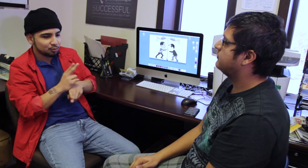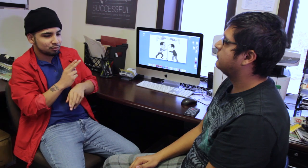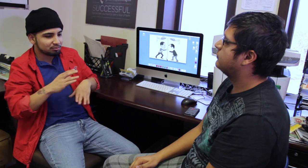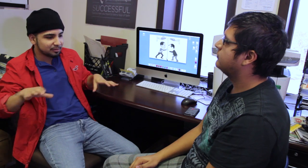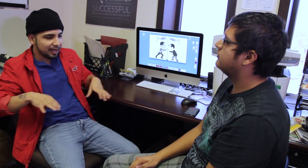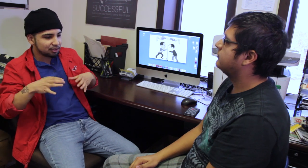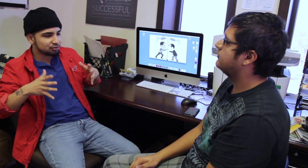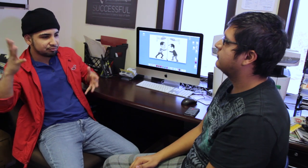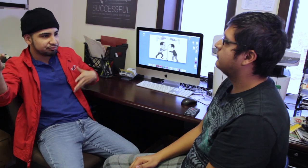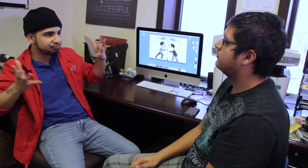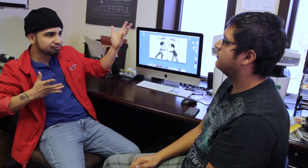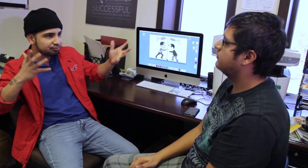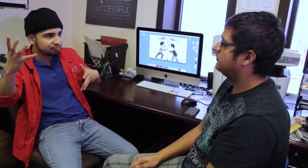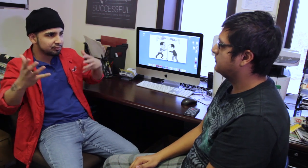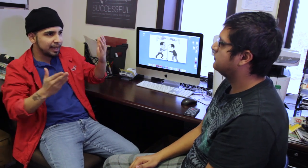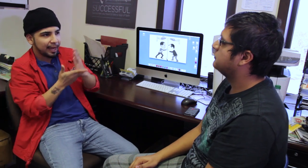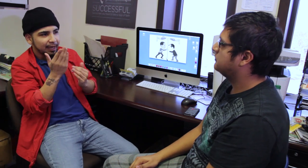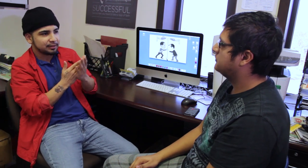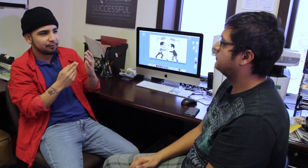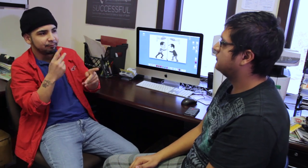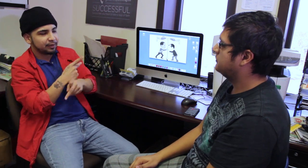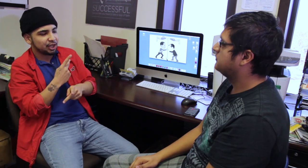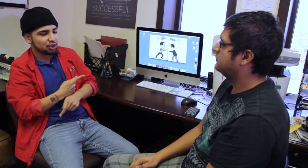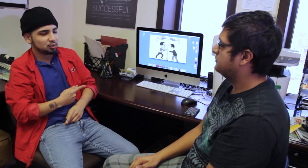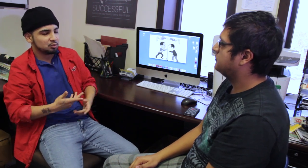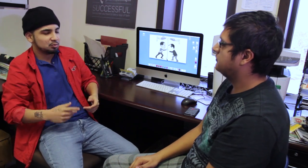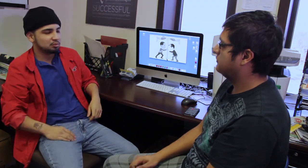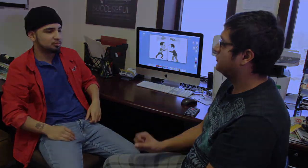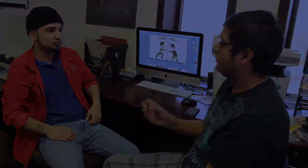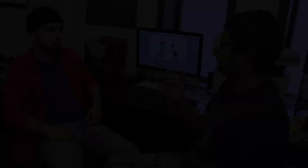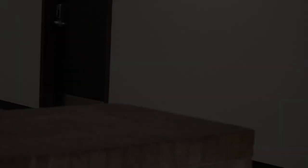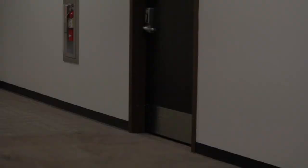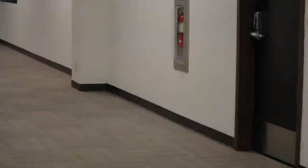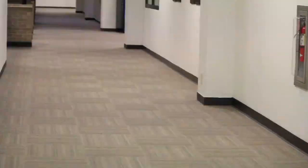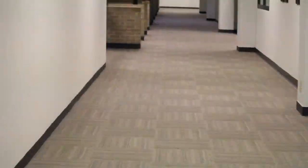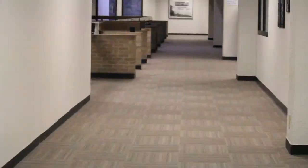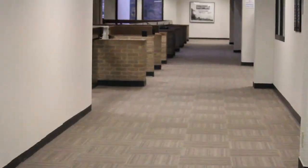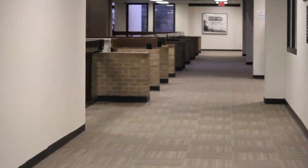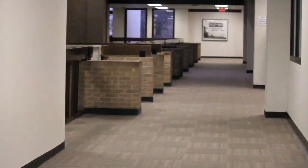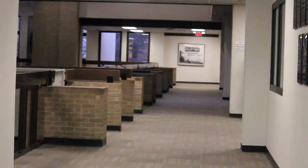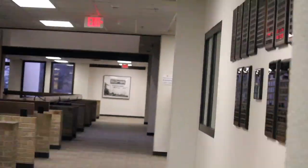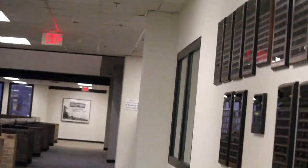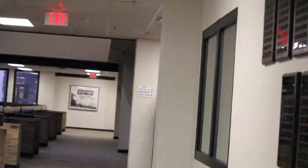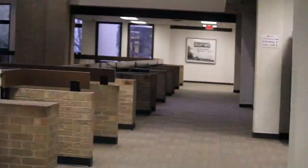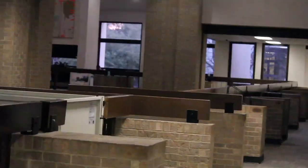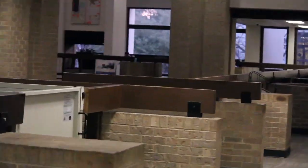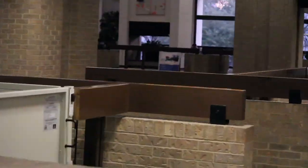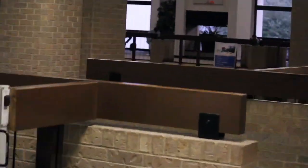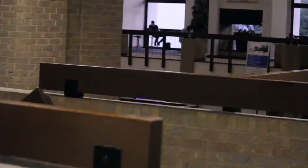Sometimes we write notes (and I use actions and gestures)